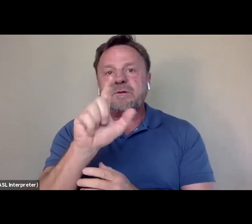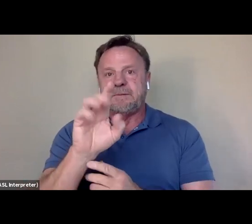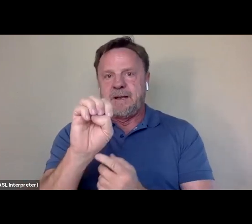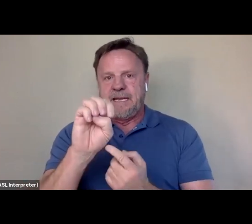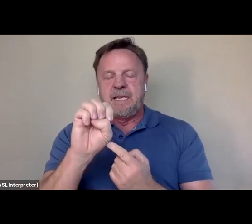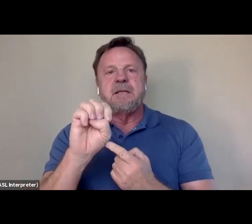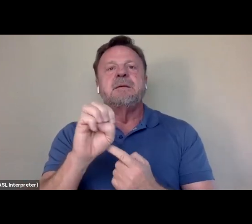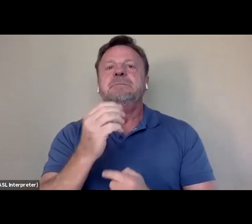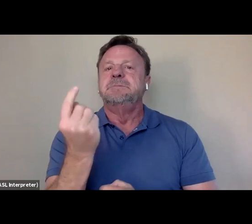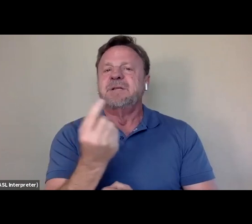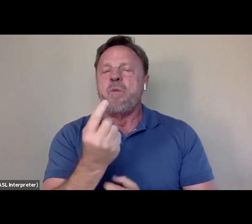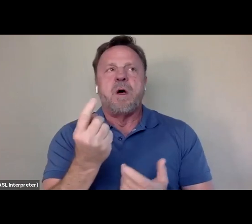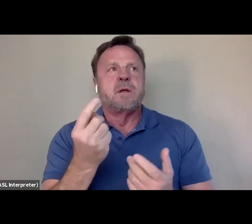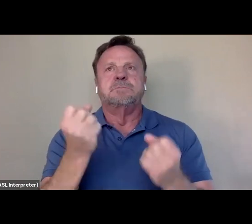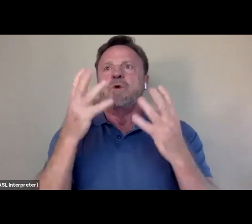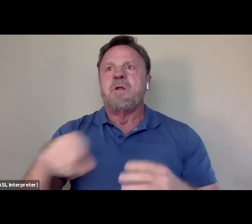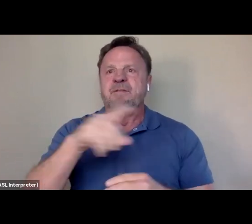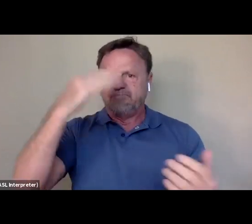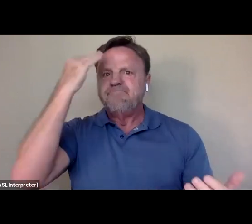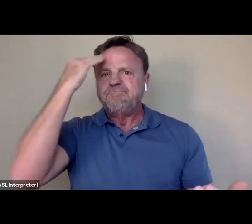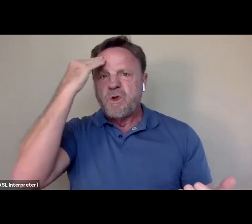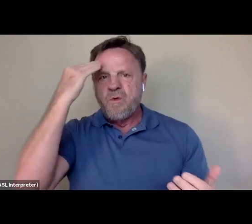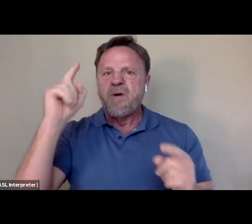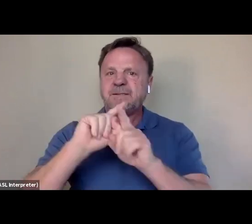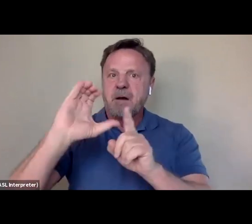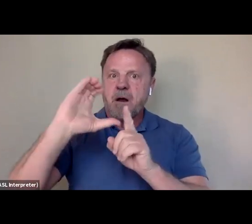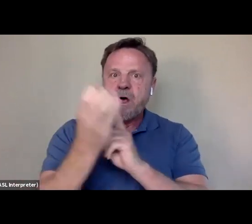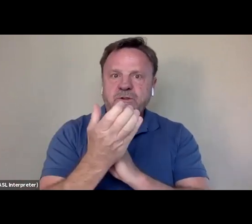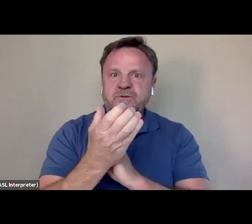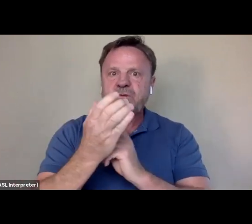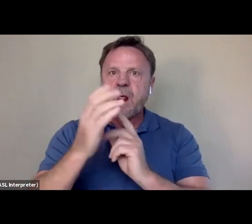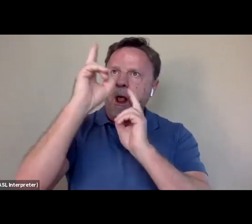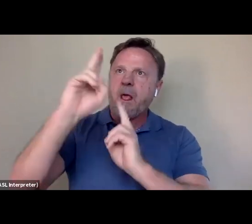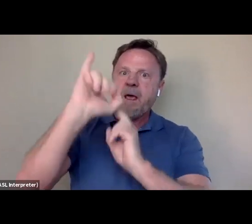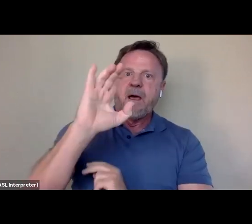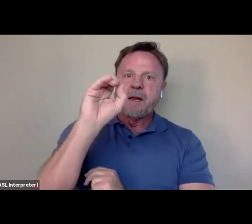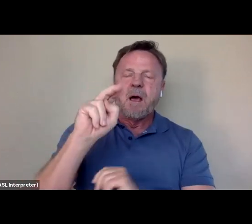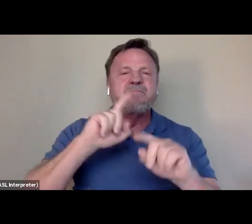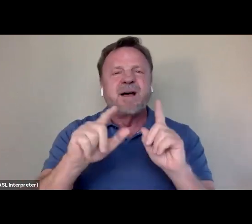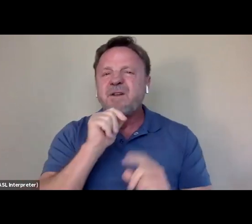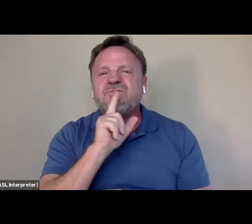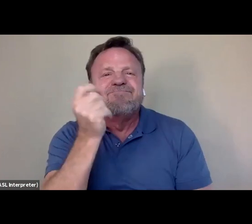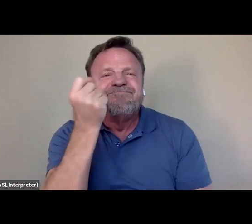who I think so many of us are familiar with as a cultural icon, and yet understand very little about his personal journey.